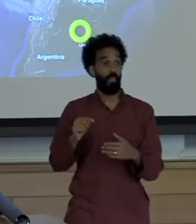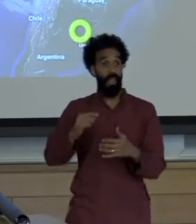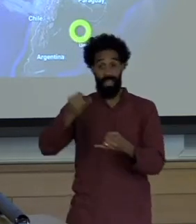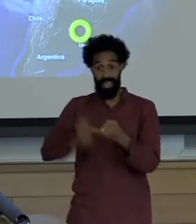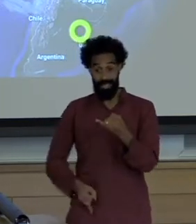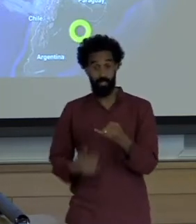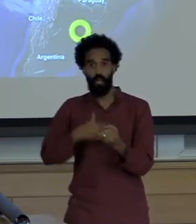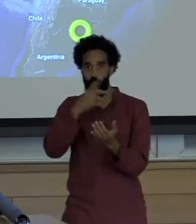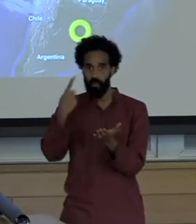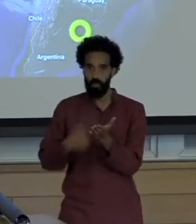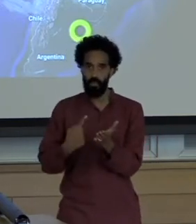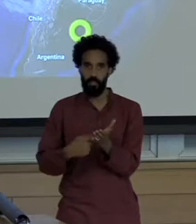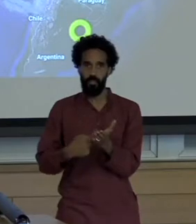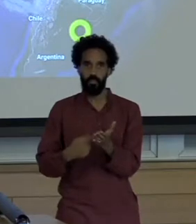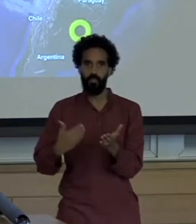Since many people here are researchers